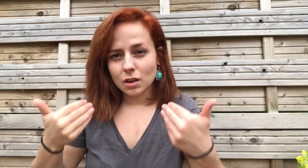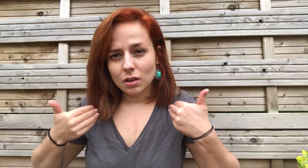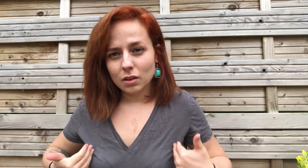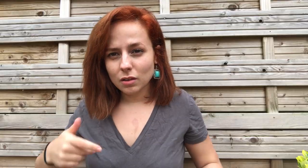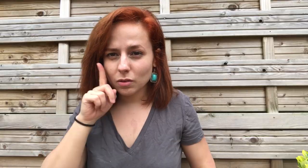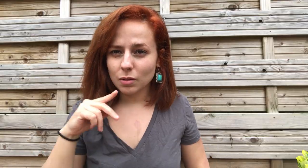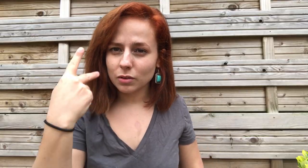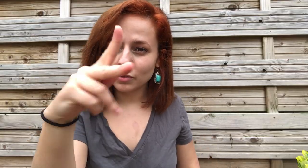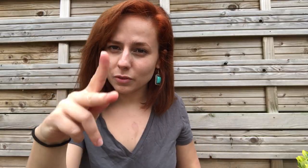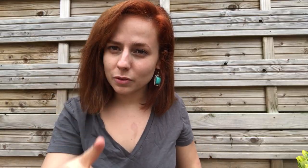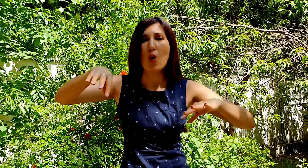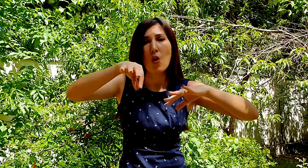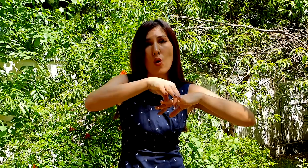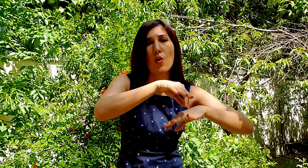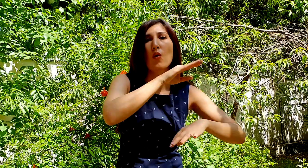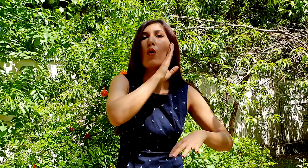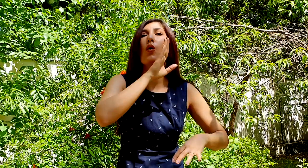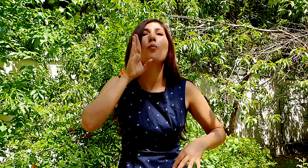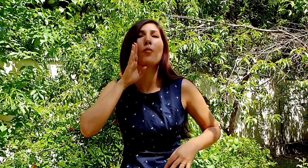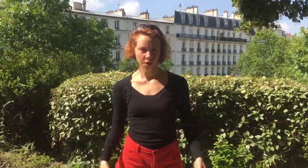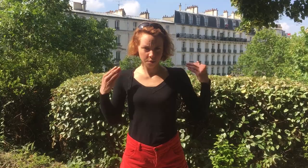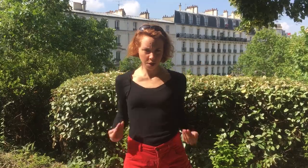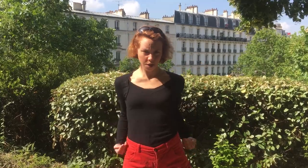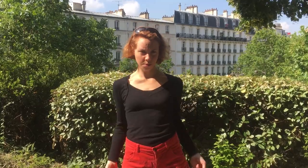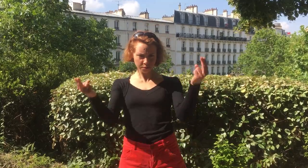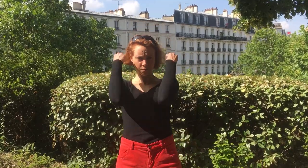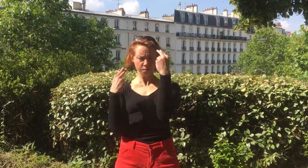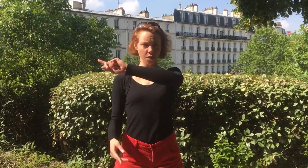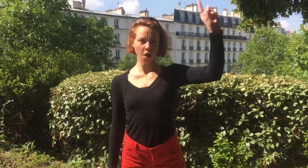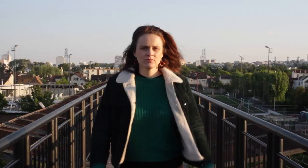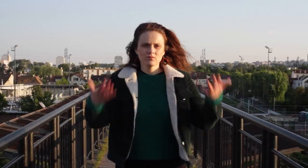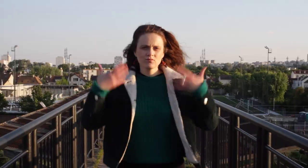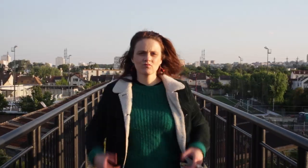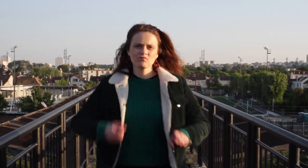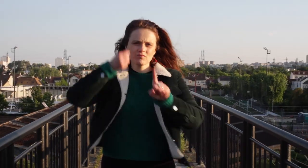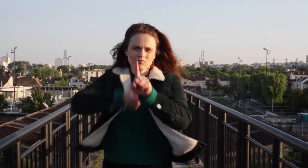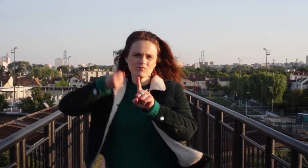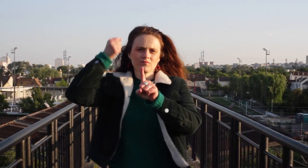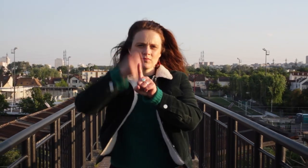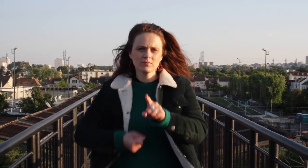I am your daughter your wife and a mother I am no quitter I am a fighter